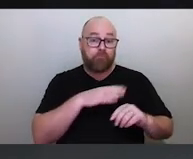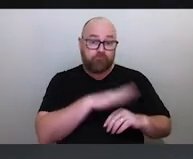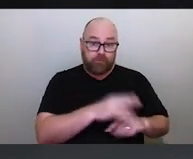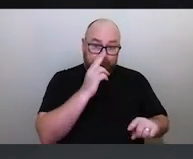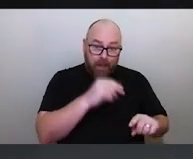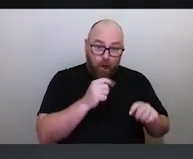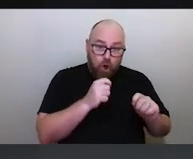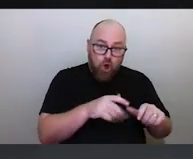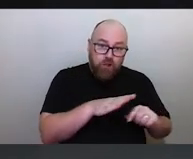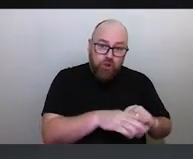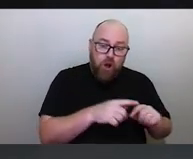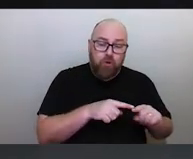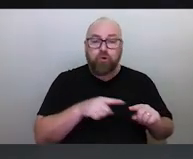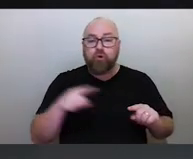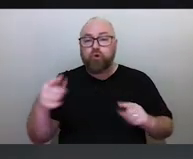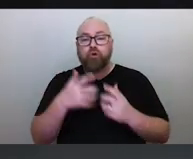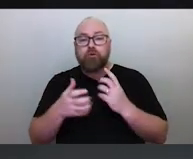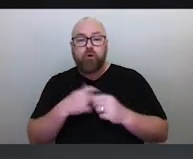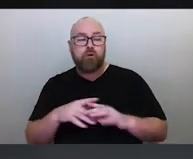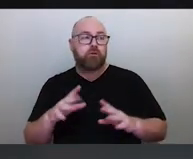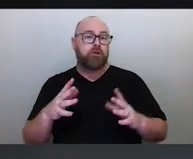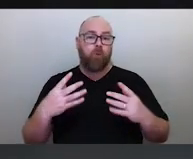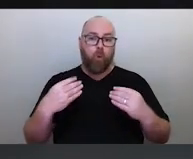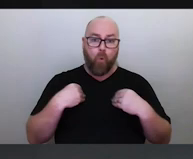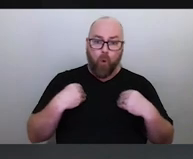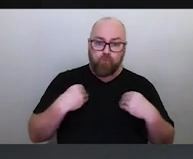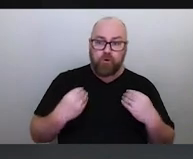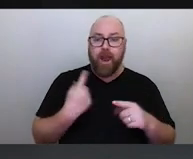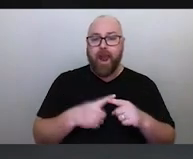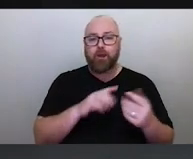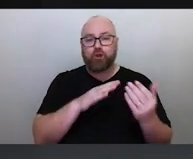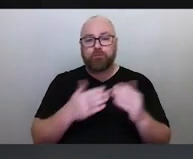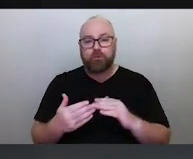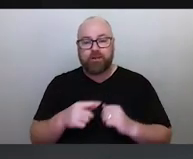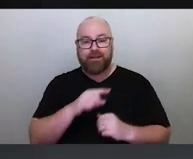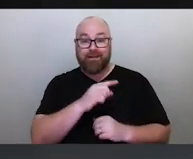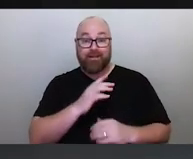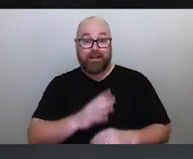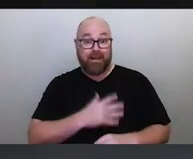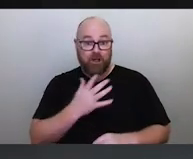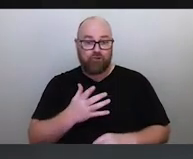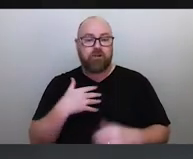to university, the corporate sector and the community. His interests are in health and wellbeing